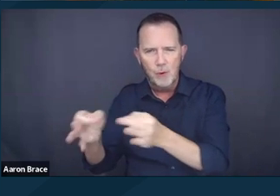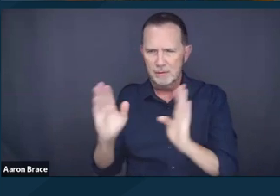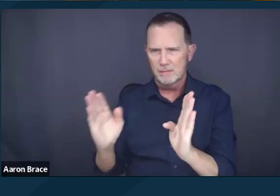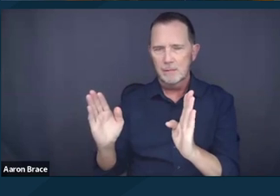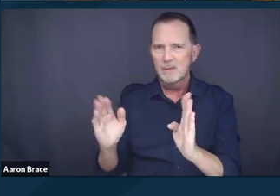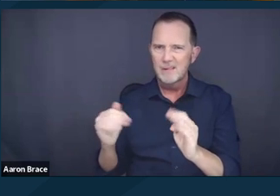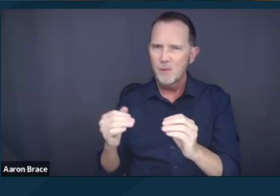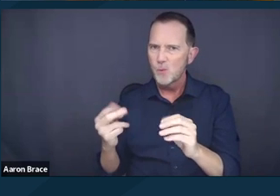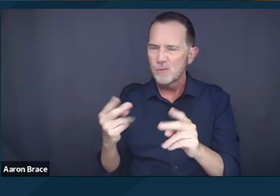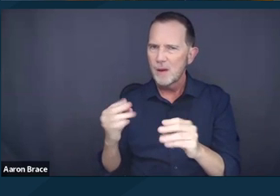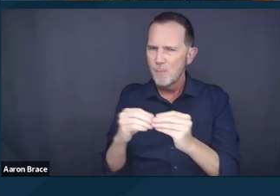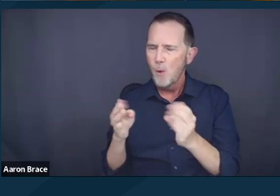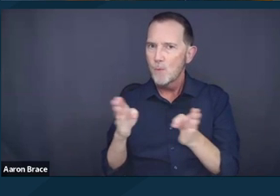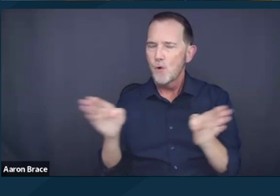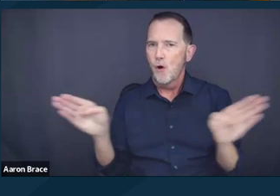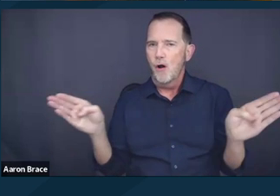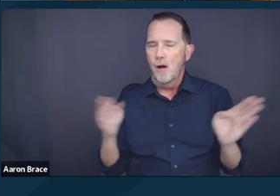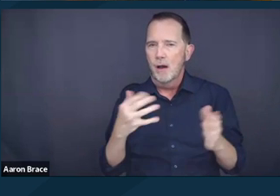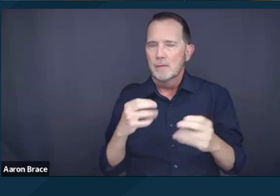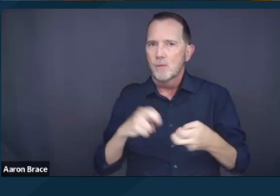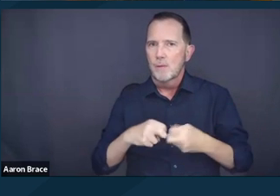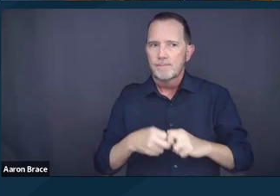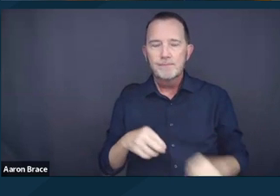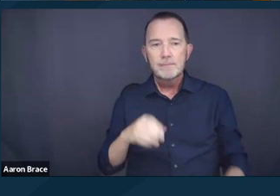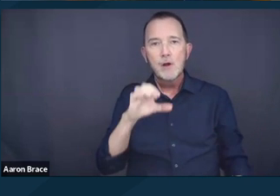Criminalization stems from the matrix of laws,